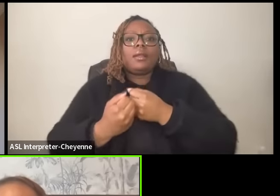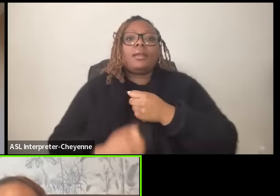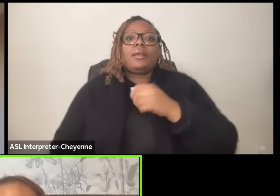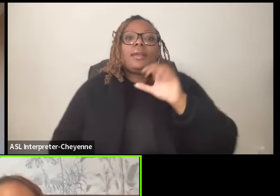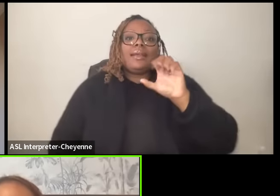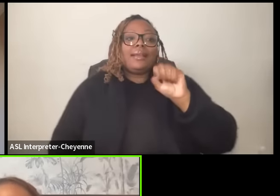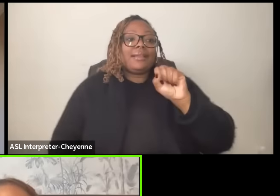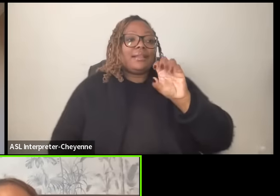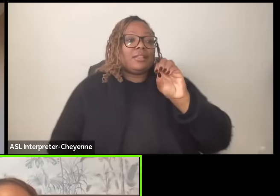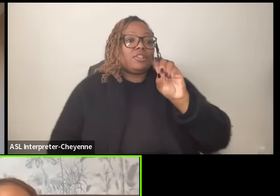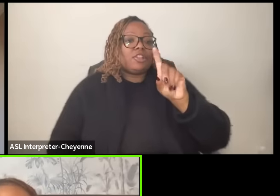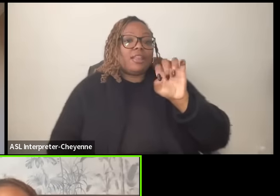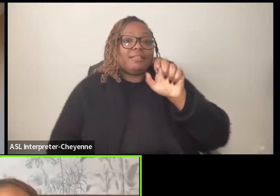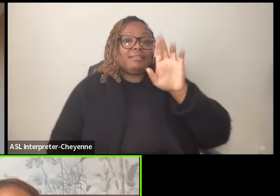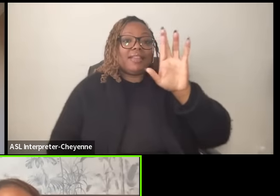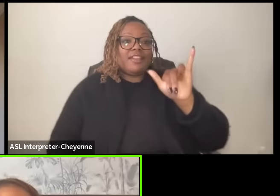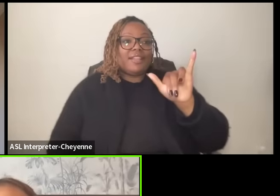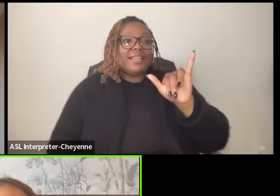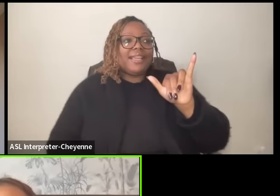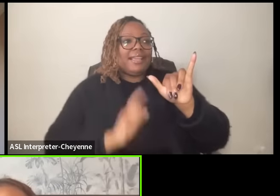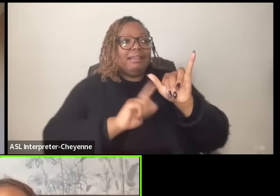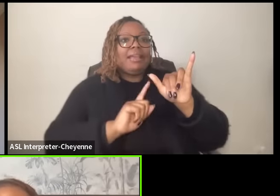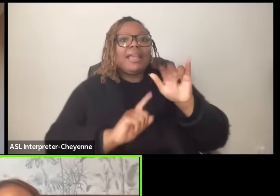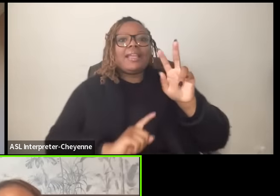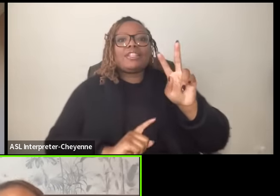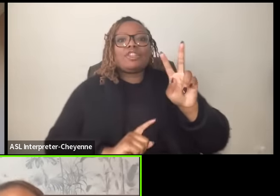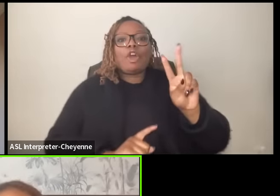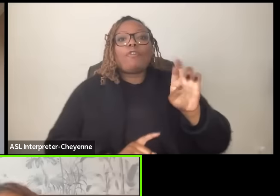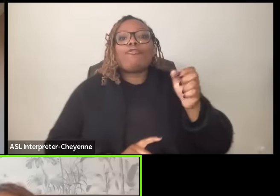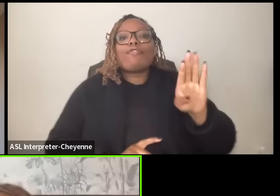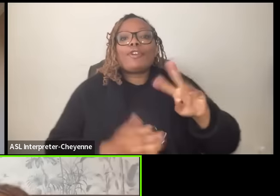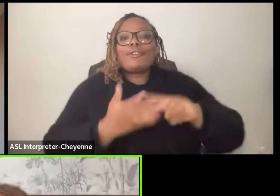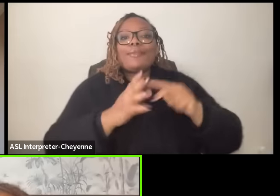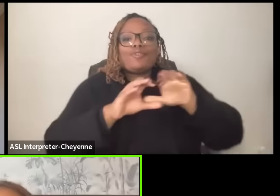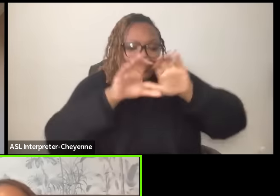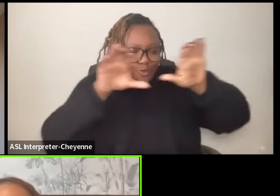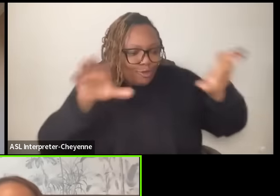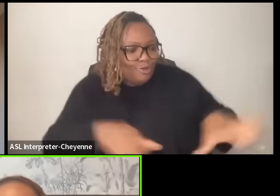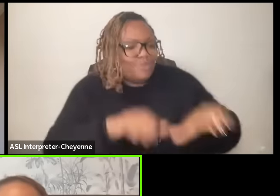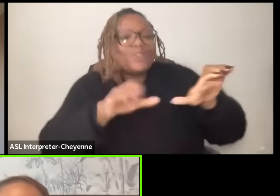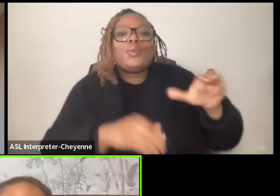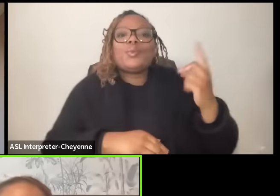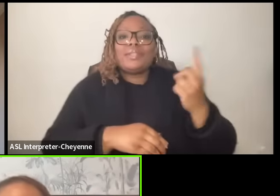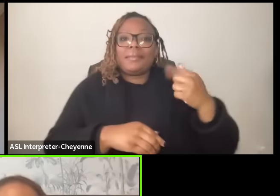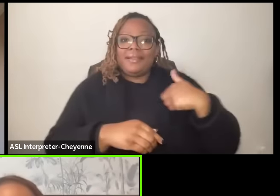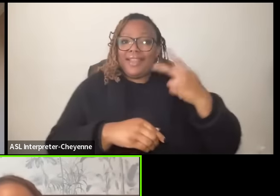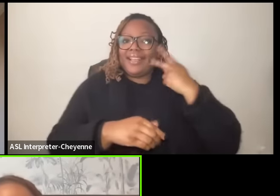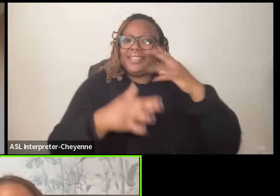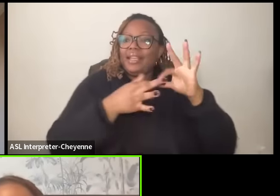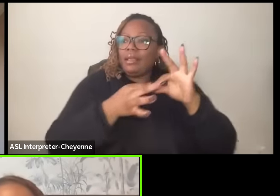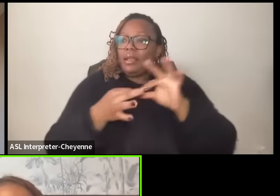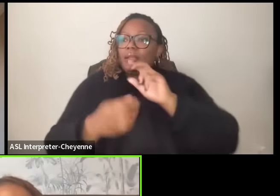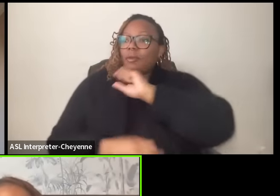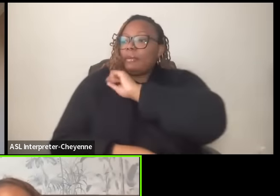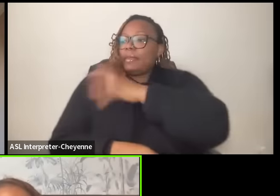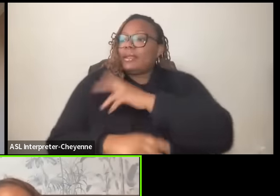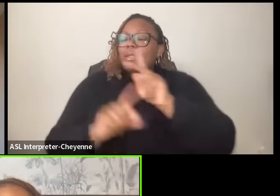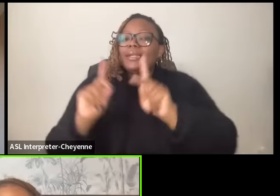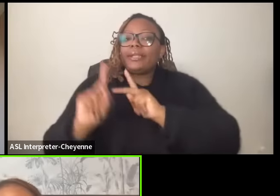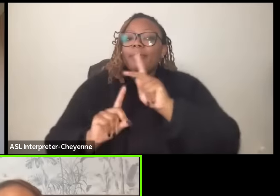that you do um and have really been able to see the connection with Palestinian folks um and the